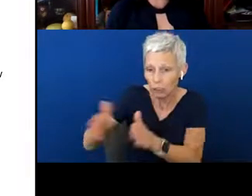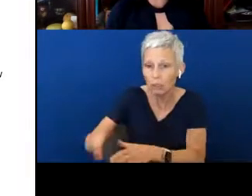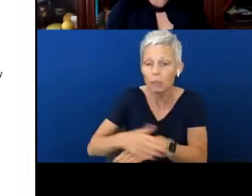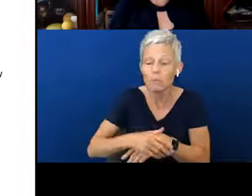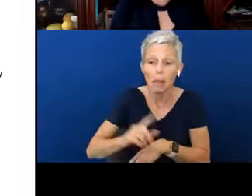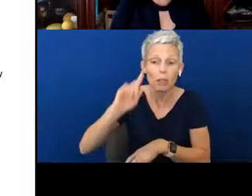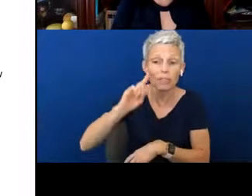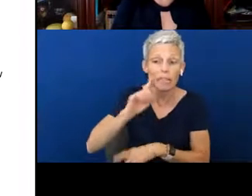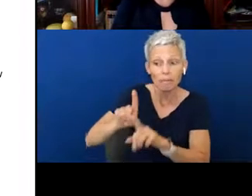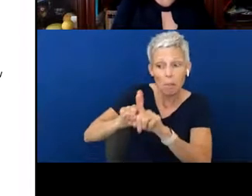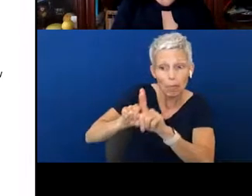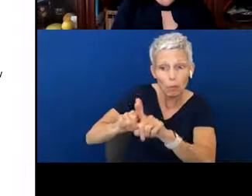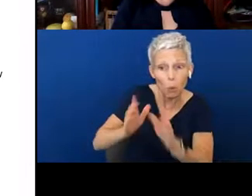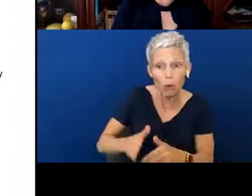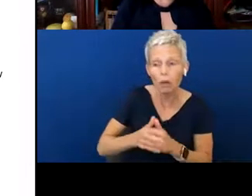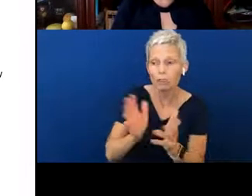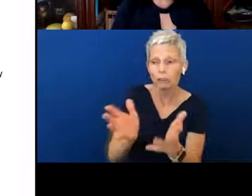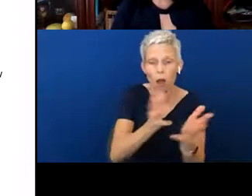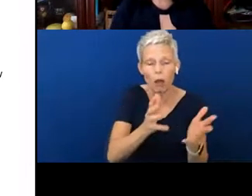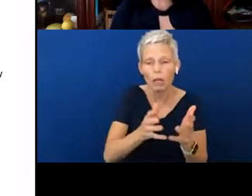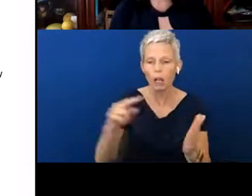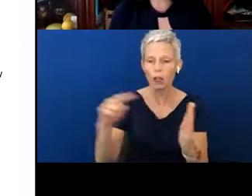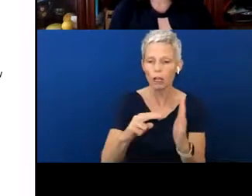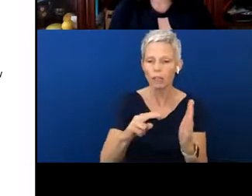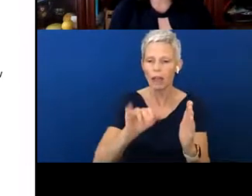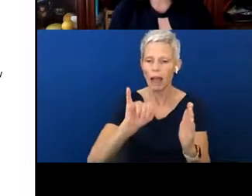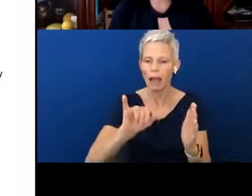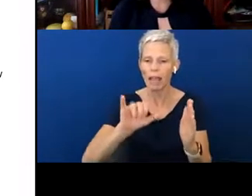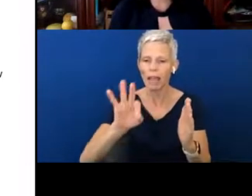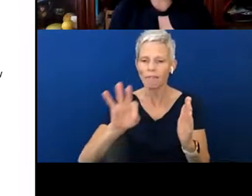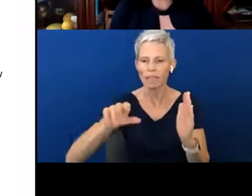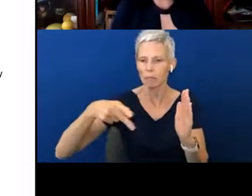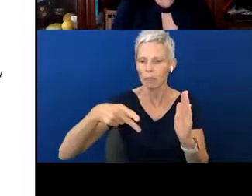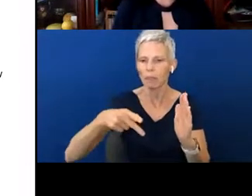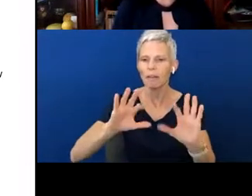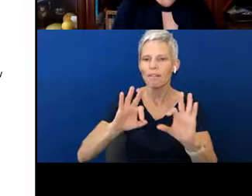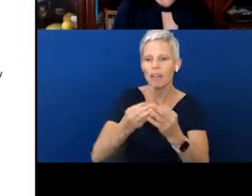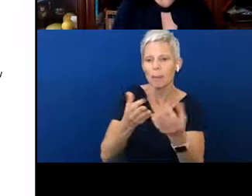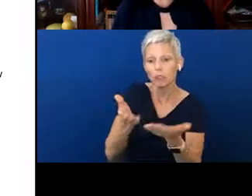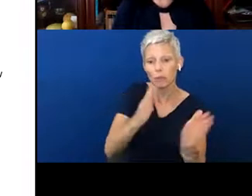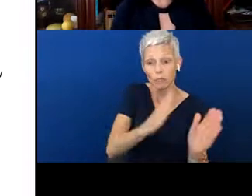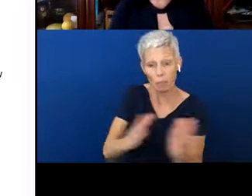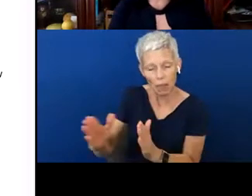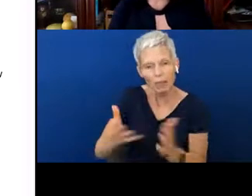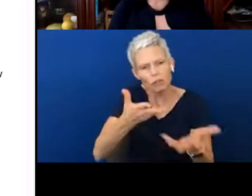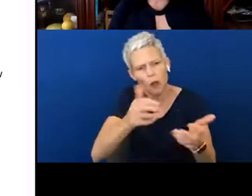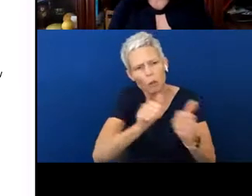Look at your IFSP, so your family service plan and talk to the provider and say, “What are the goals